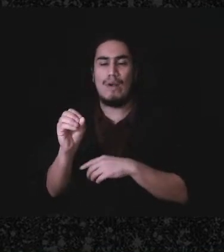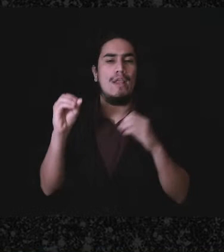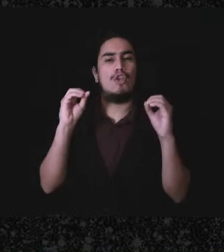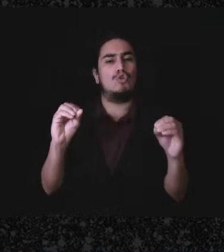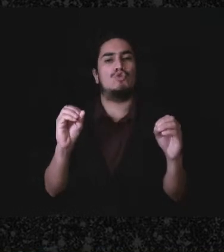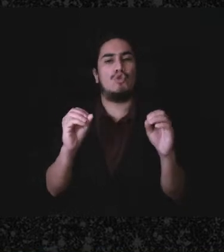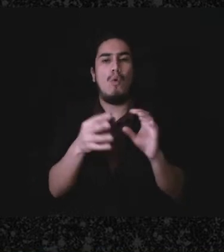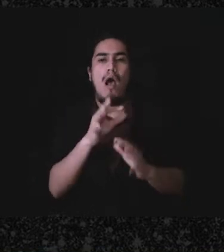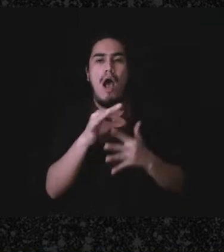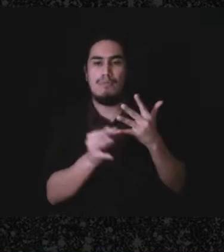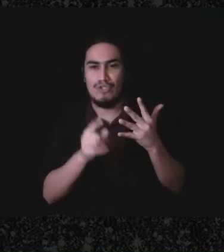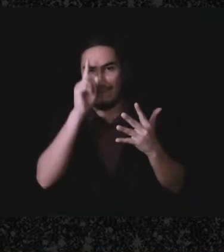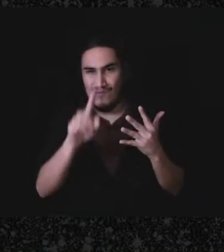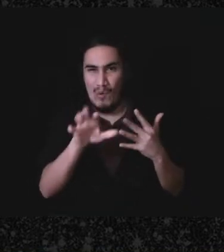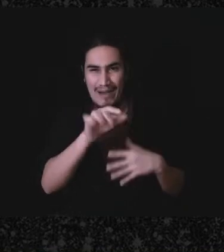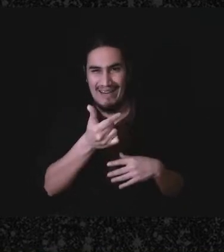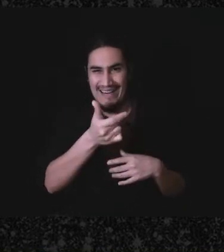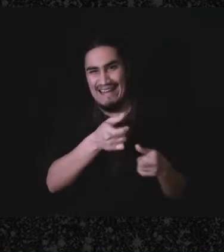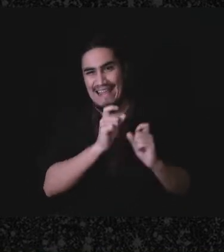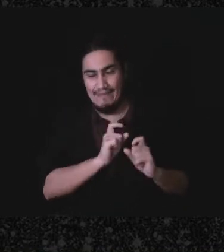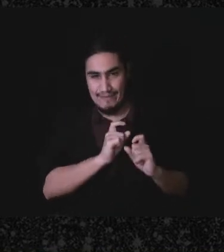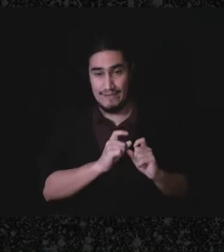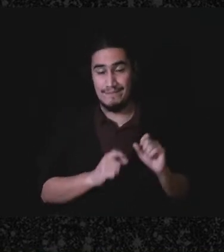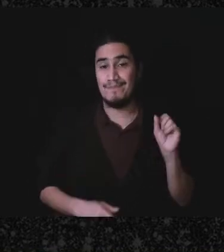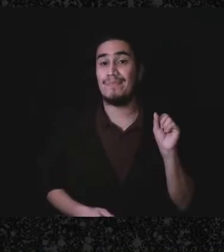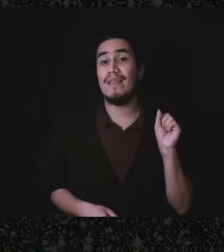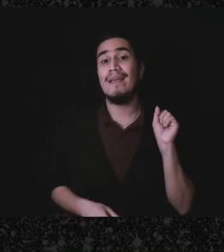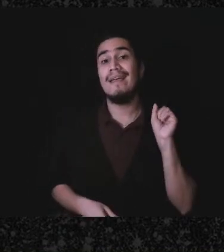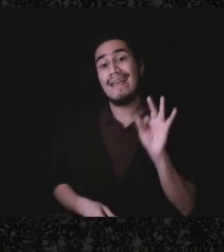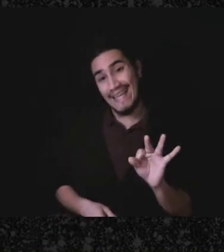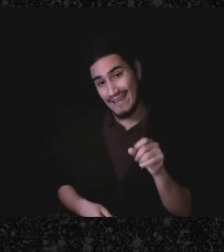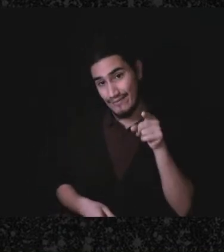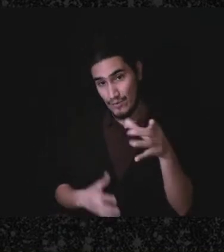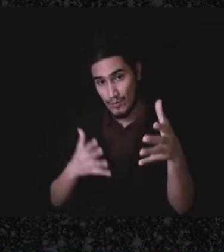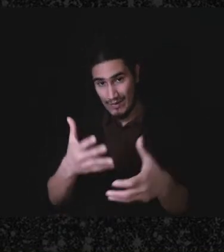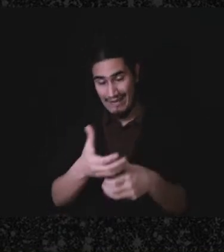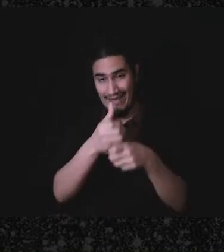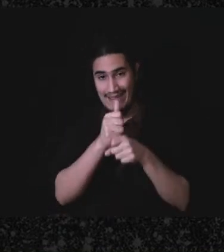I will speak about what would happen if you receive a 1099k in the next question. But